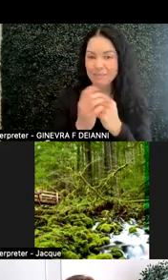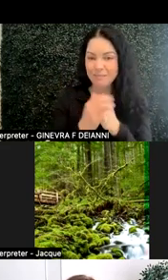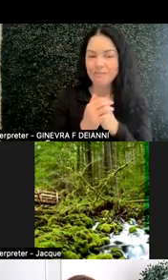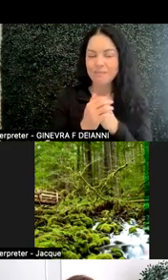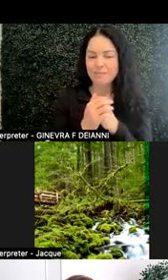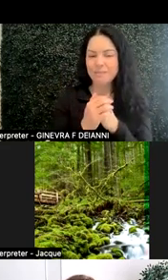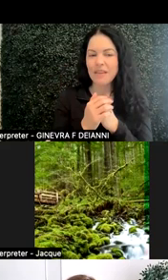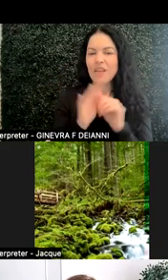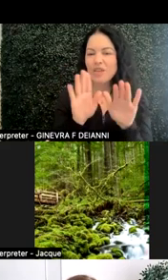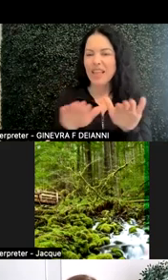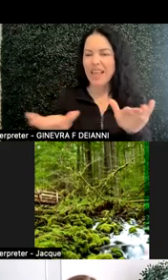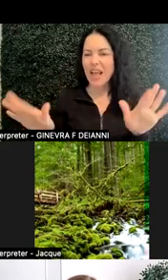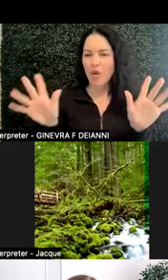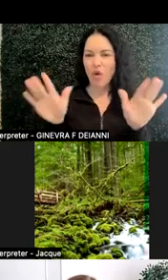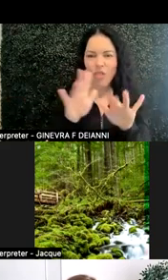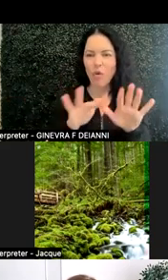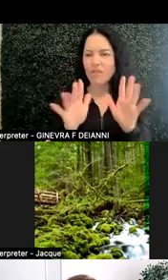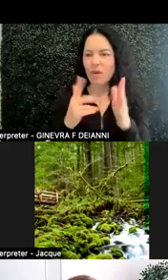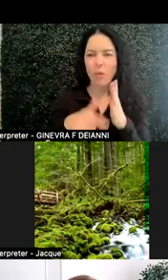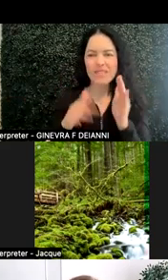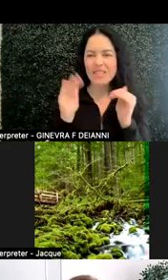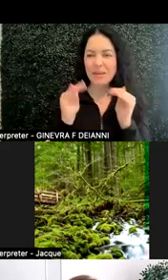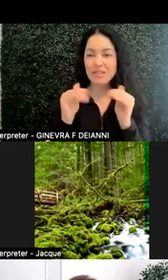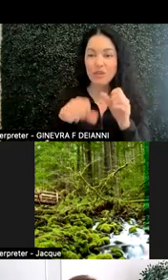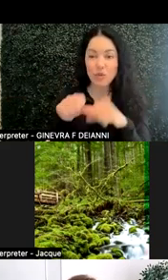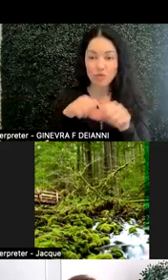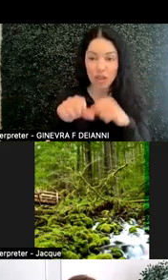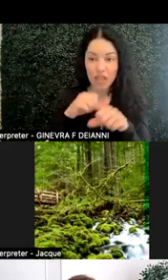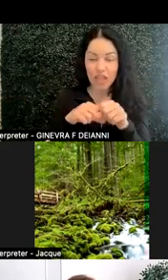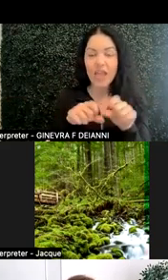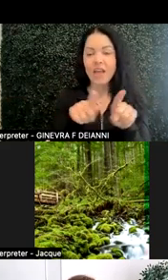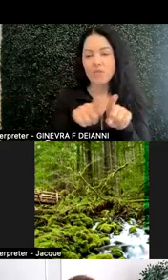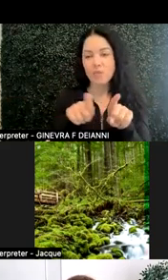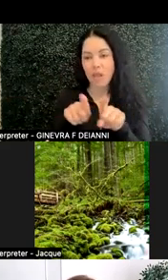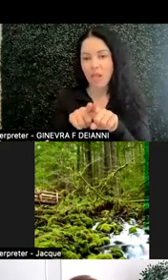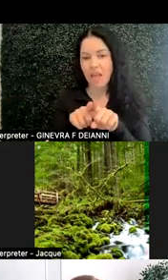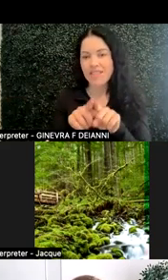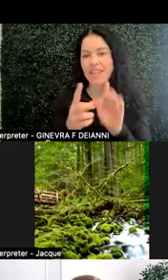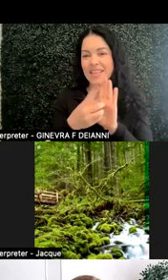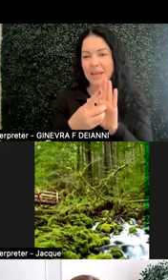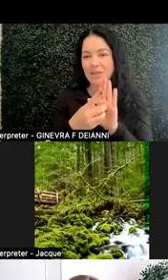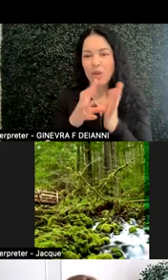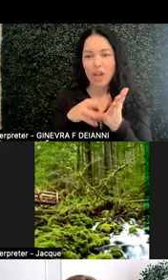So laying all of those out on what's expected socially, as well as demonstrating learning through that group project.